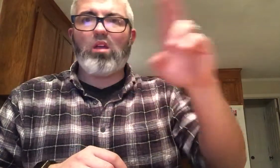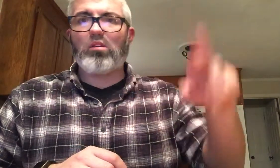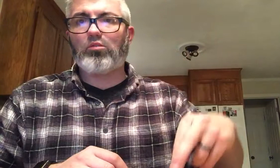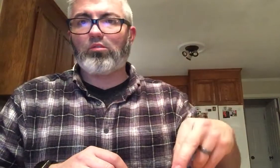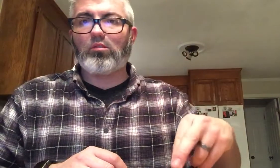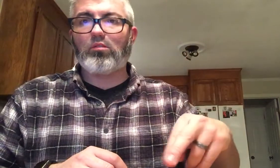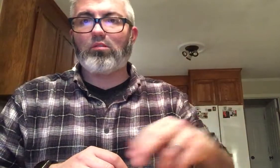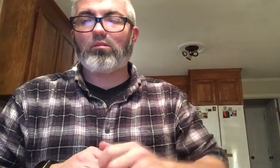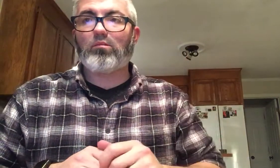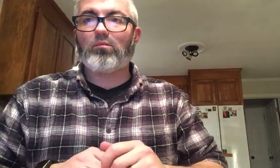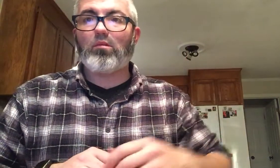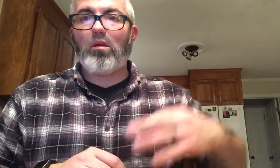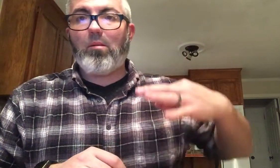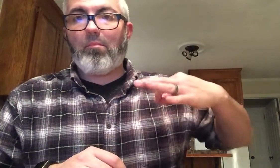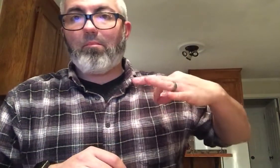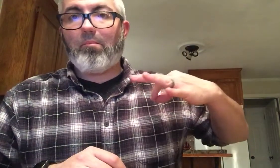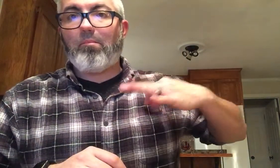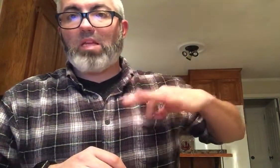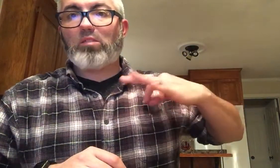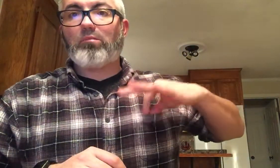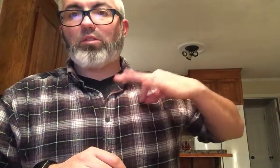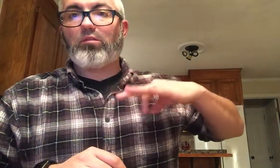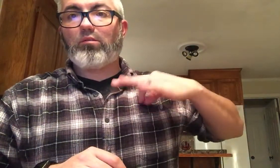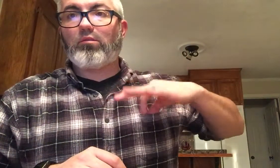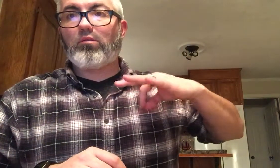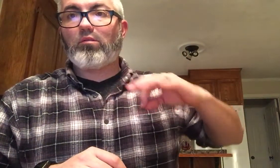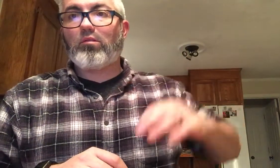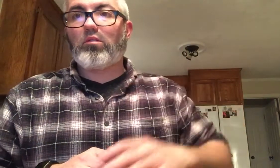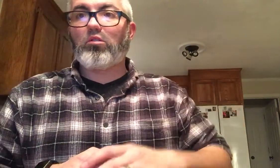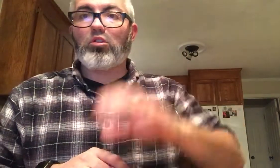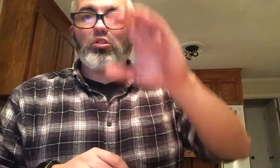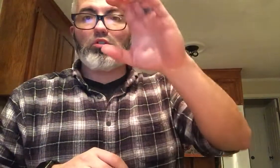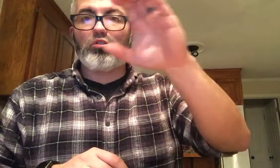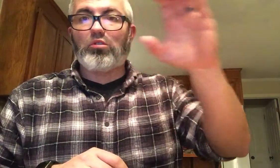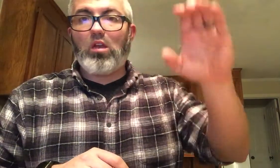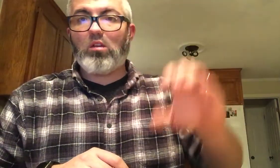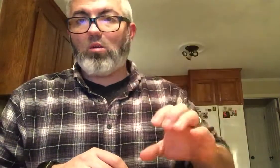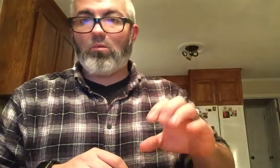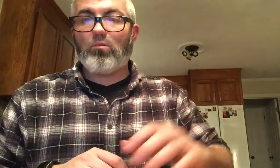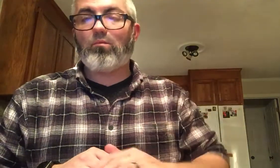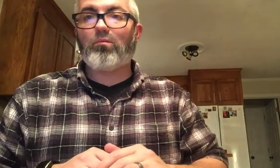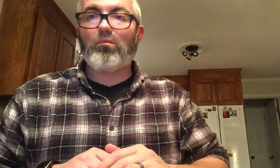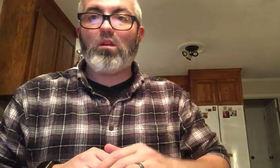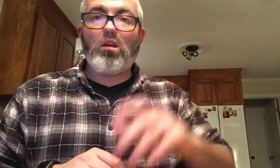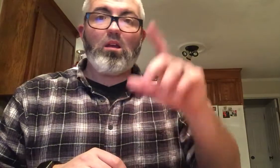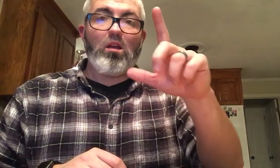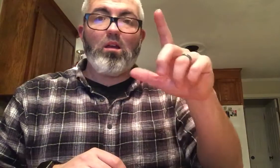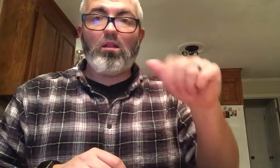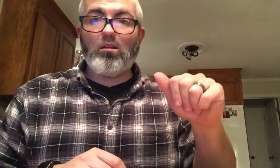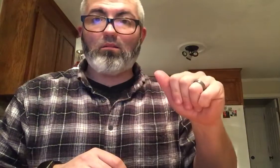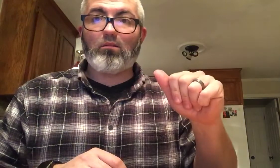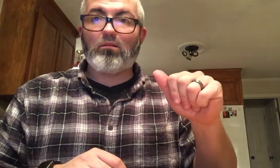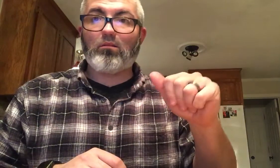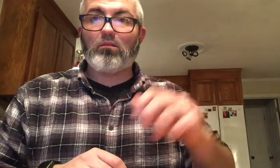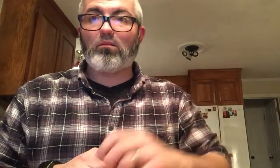ROCHESTER PITTSBURGH CHICAGO LOS ANGELES